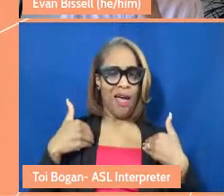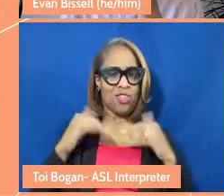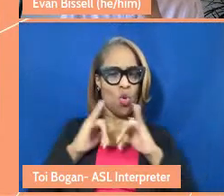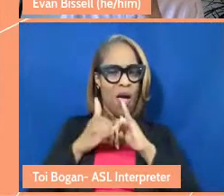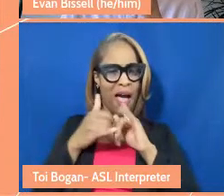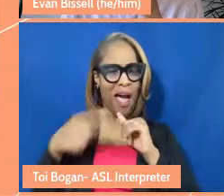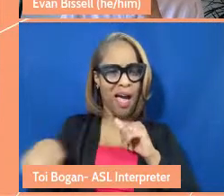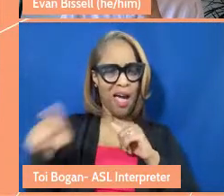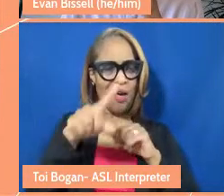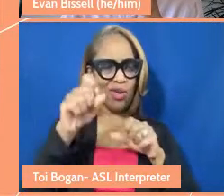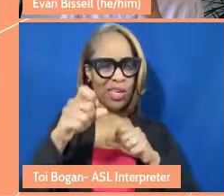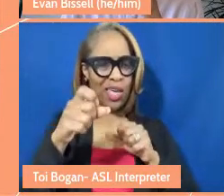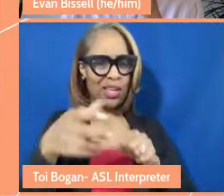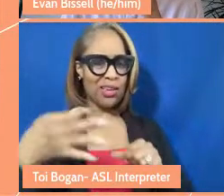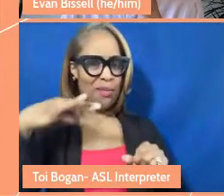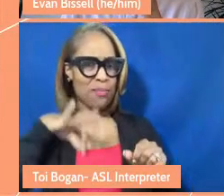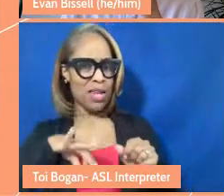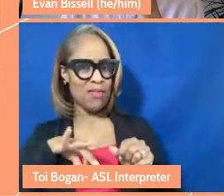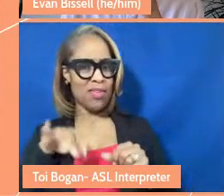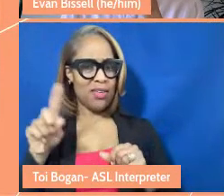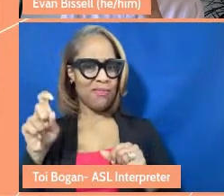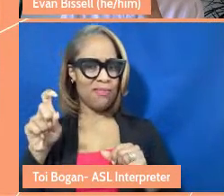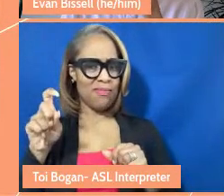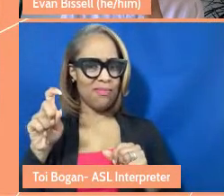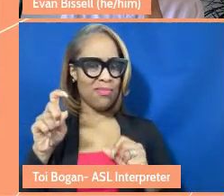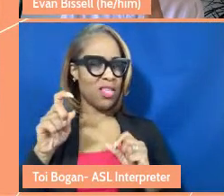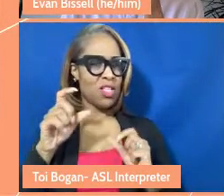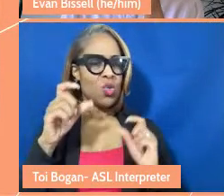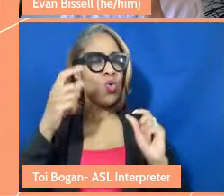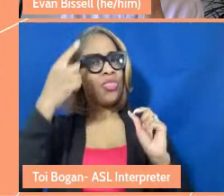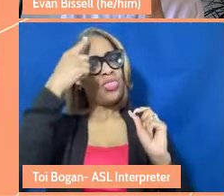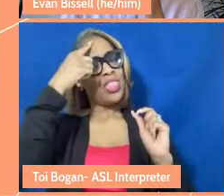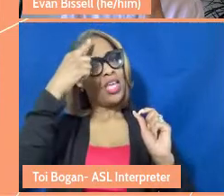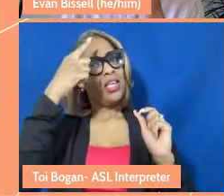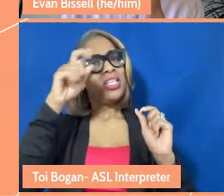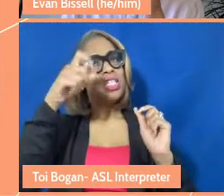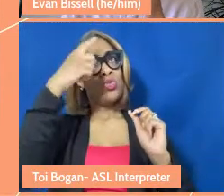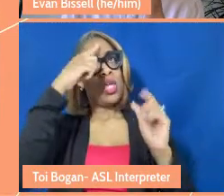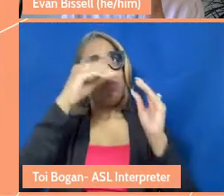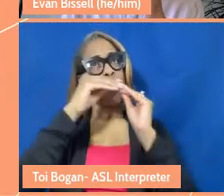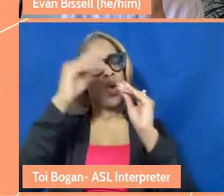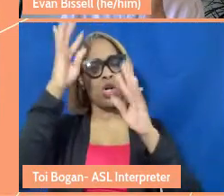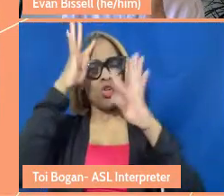how we start to just think a little bit more creatively about mutual aid and how